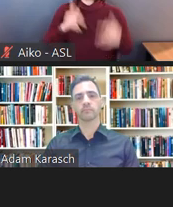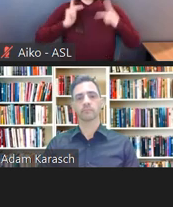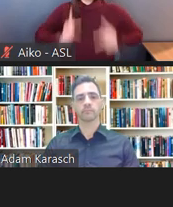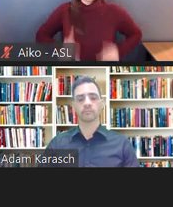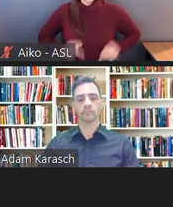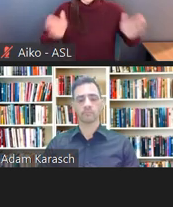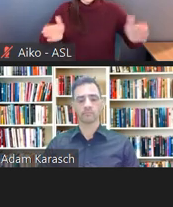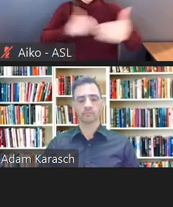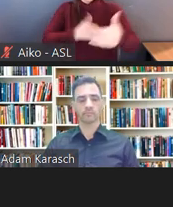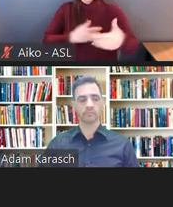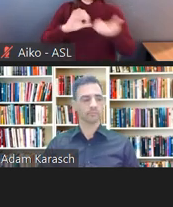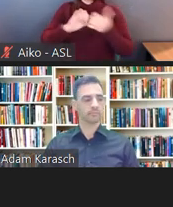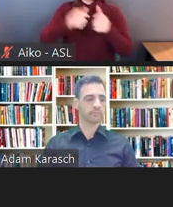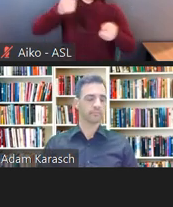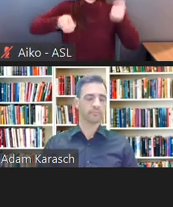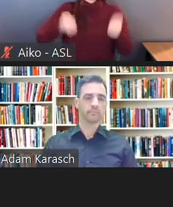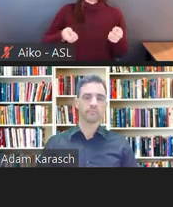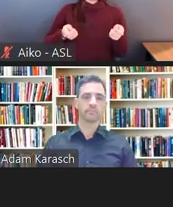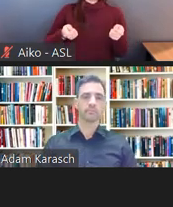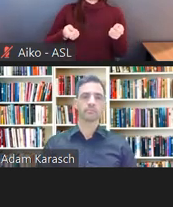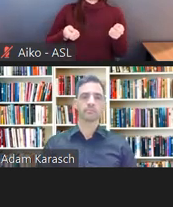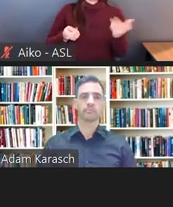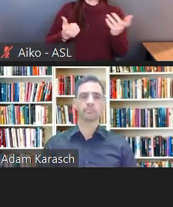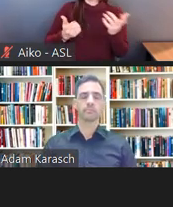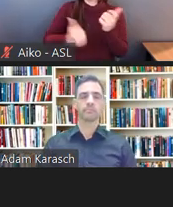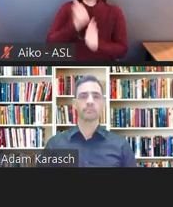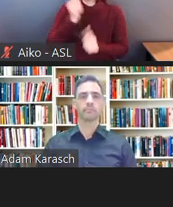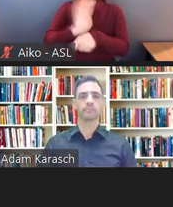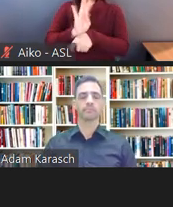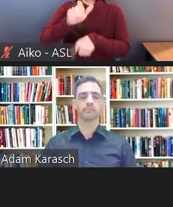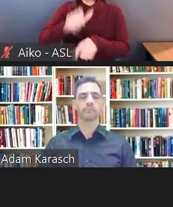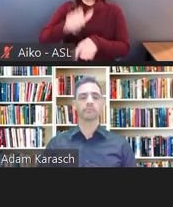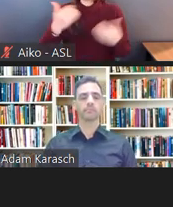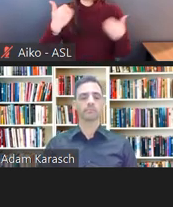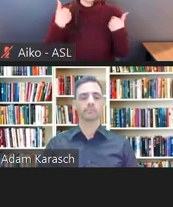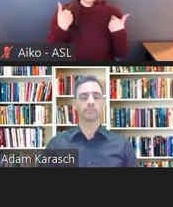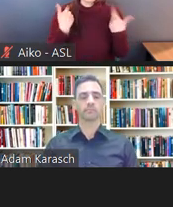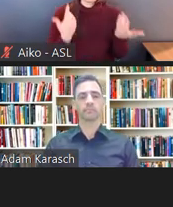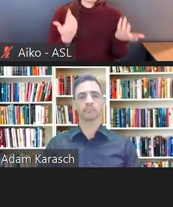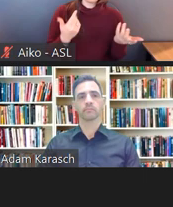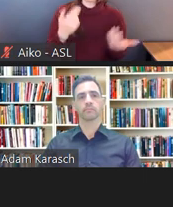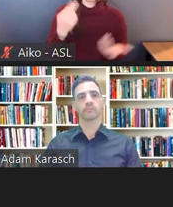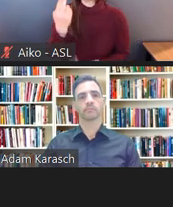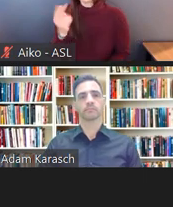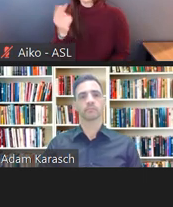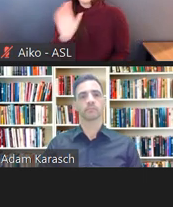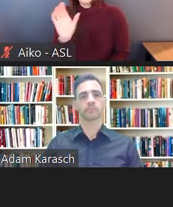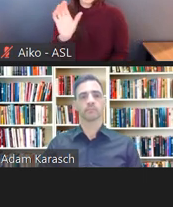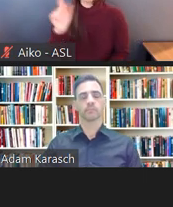Most businesses should have this anyway, like handicapped bathrooms, and ramps, and those